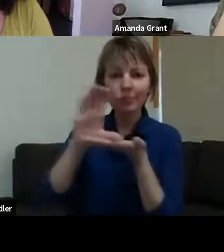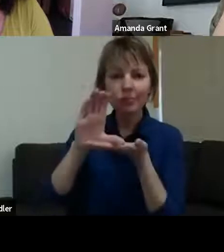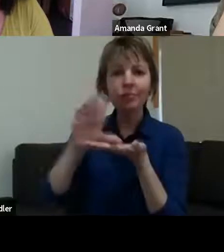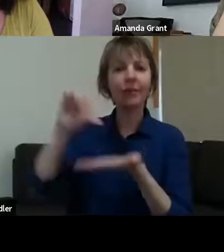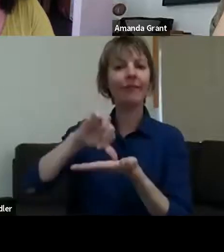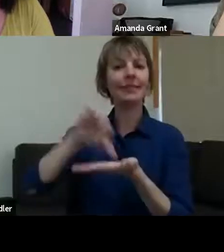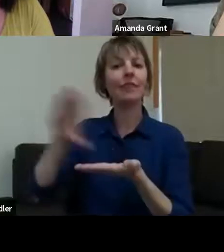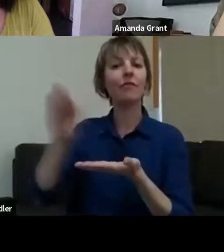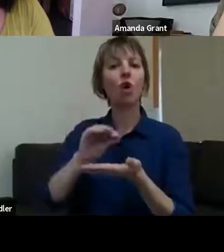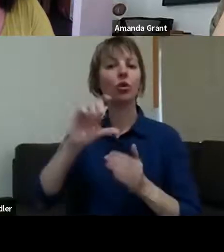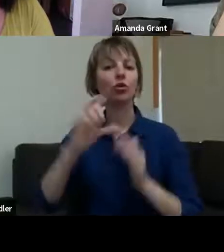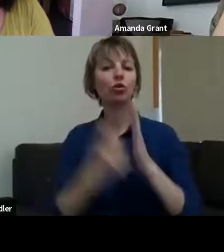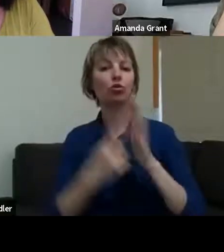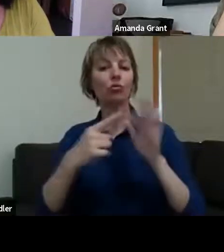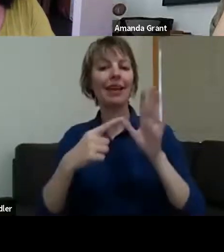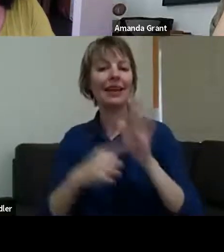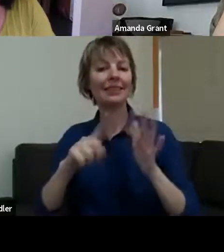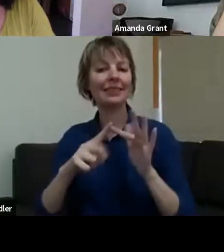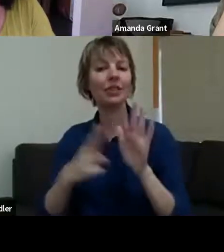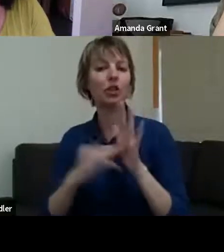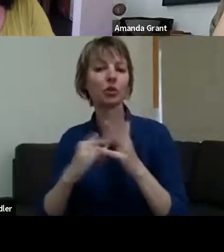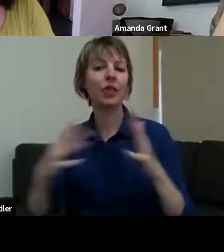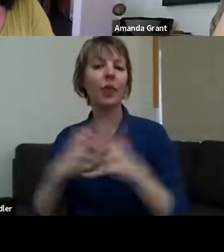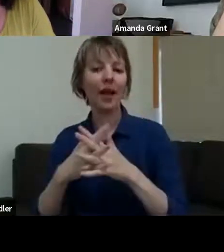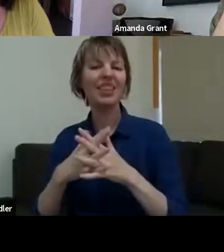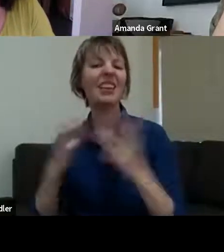started talking to people - that first question that you asked,